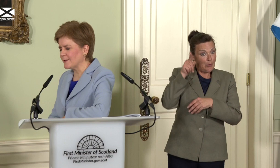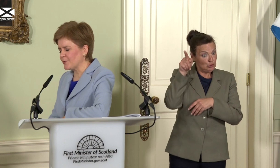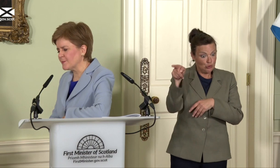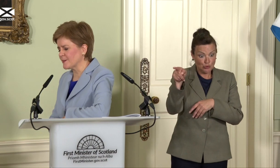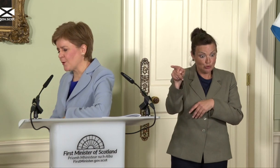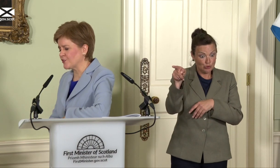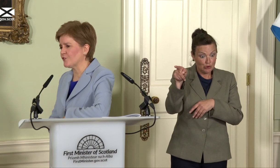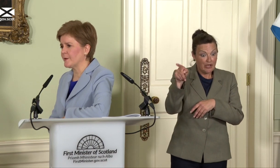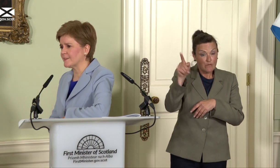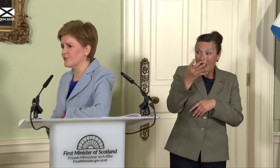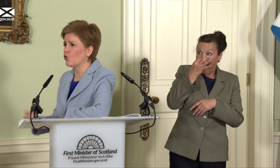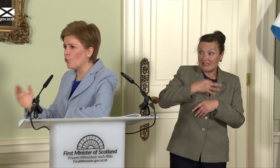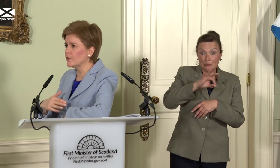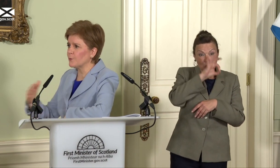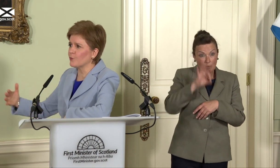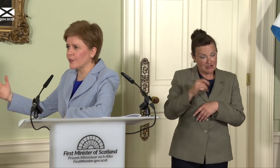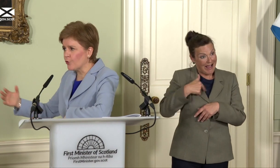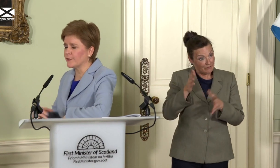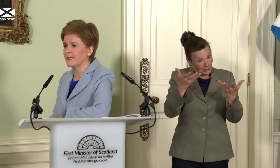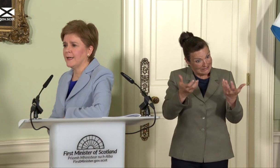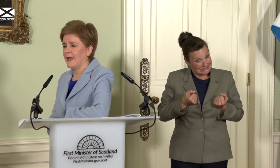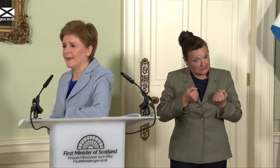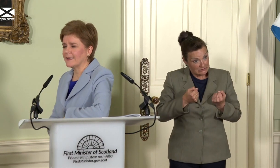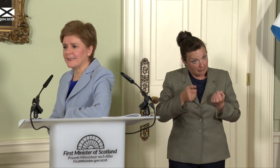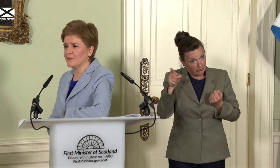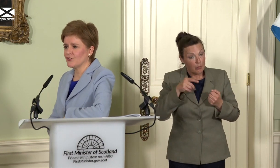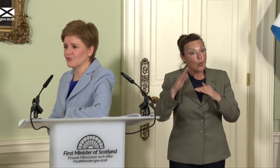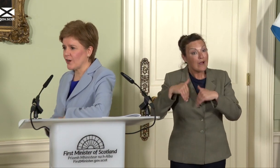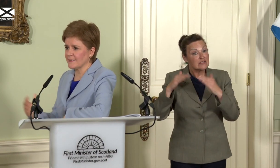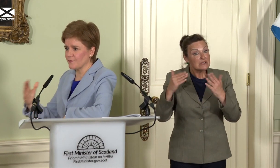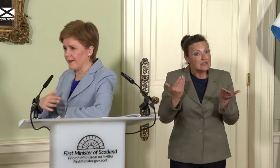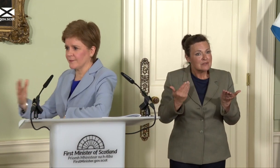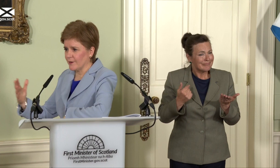premising a question on the basis that not only will they not agree the transfer